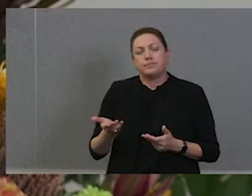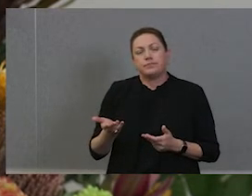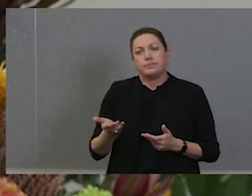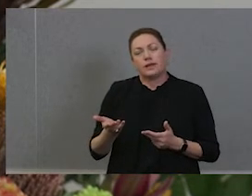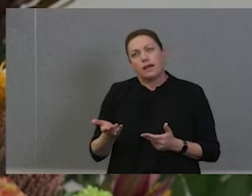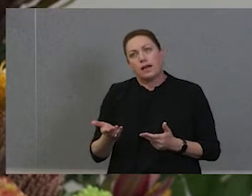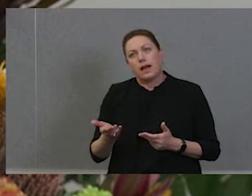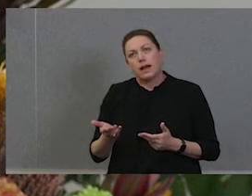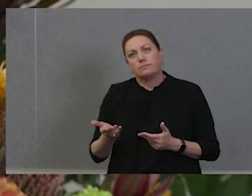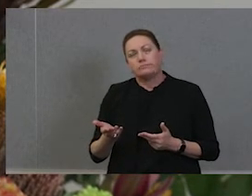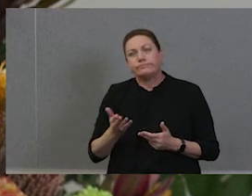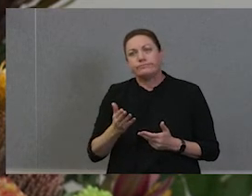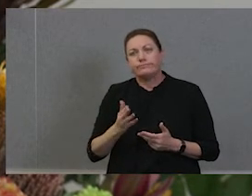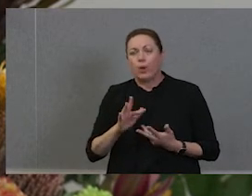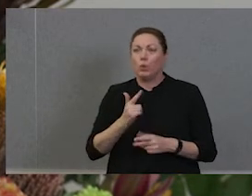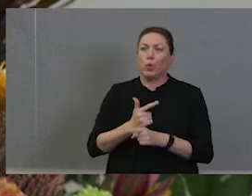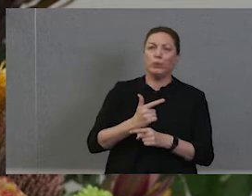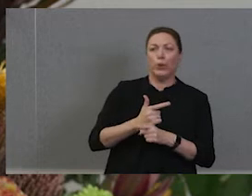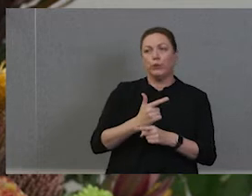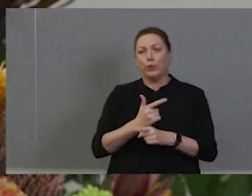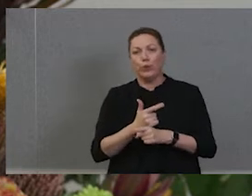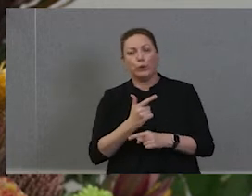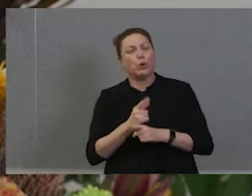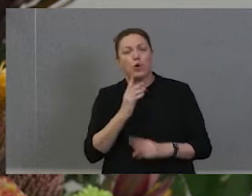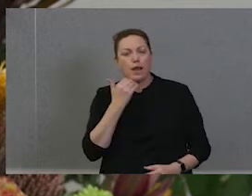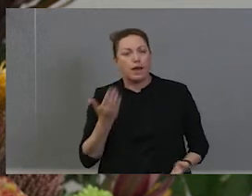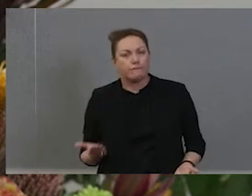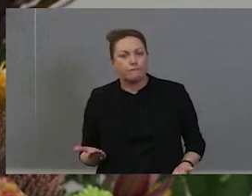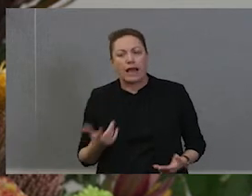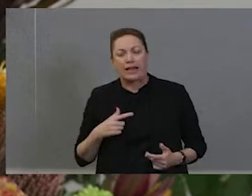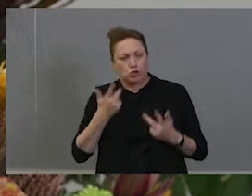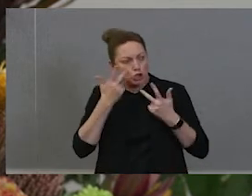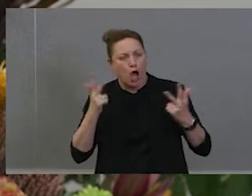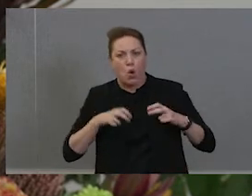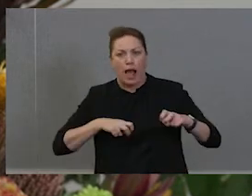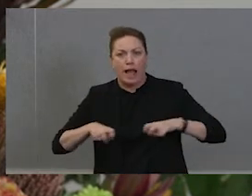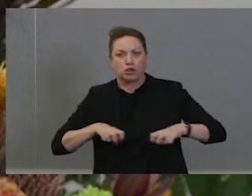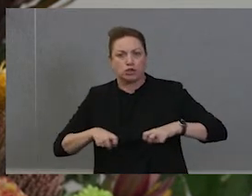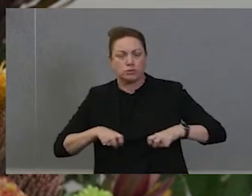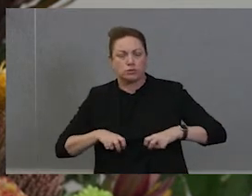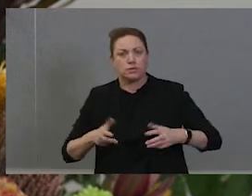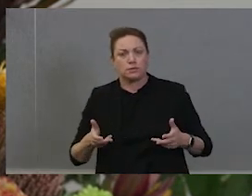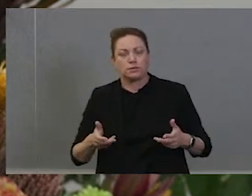words are not enough. Action is action is what's required and for them, their philanthropy is a way of taking action